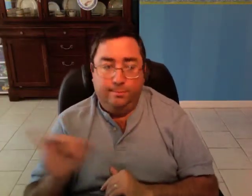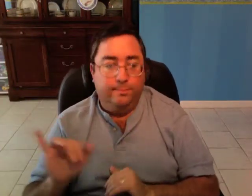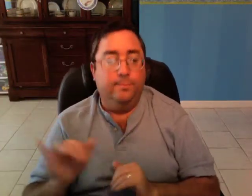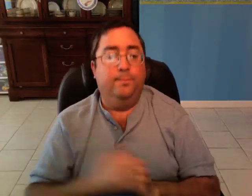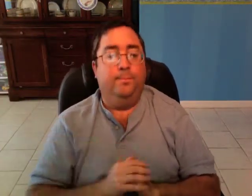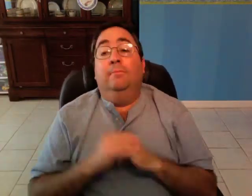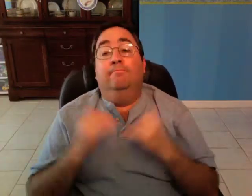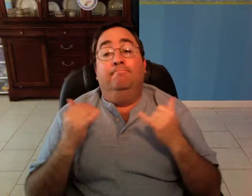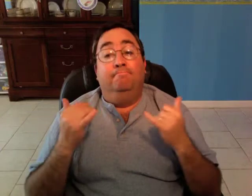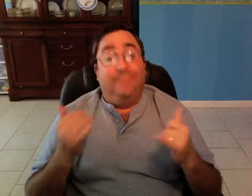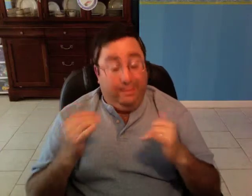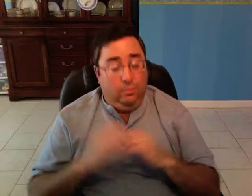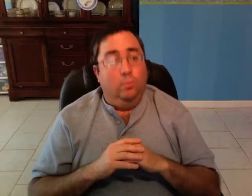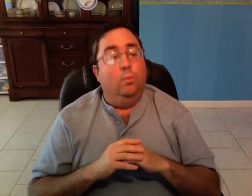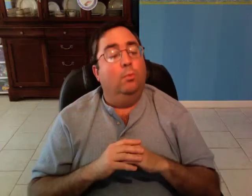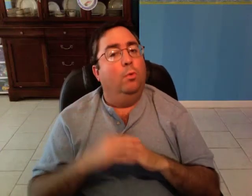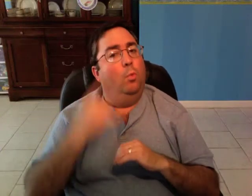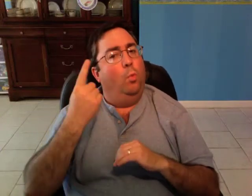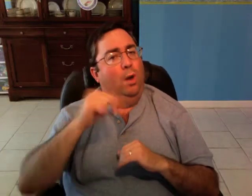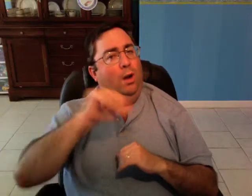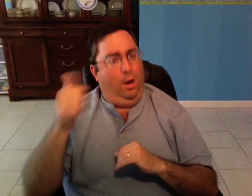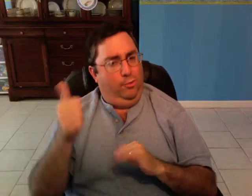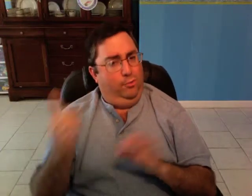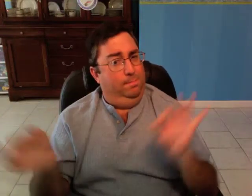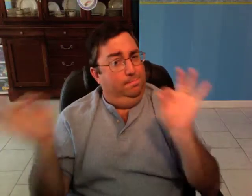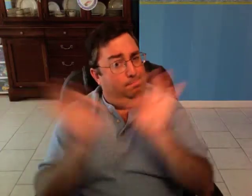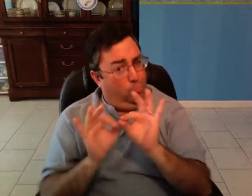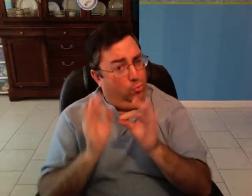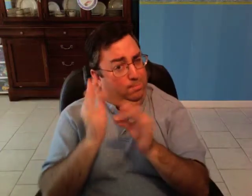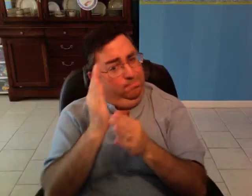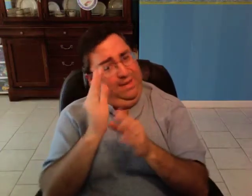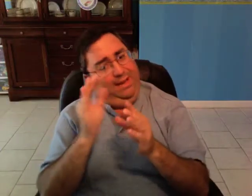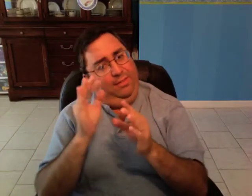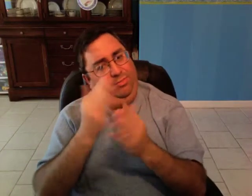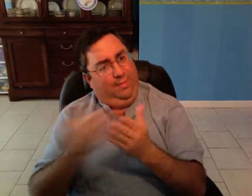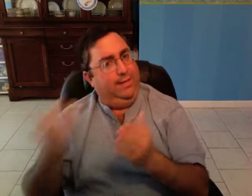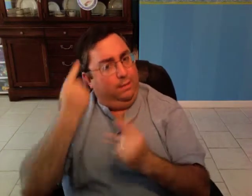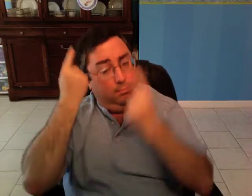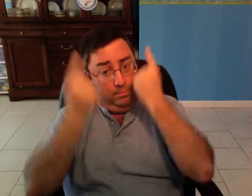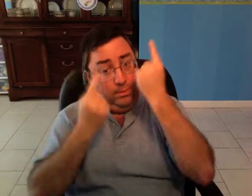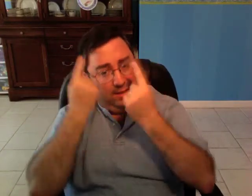Now, one other important thing to think about is